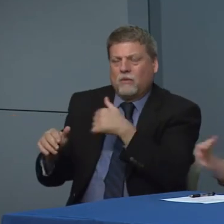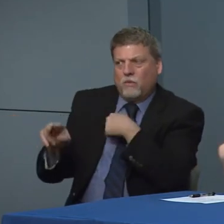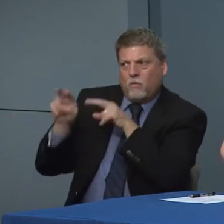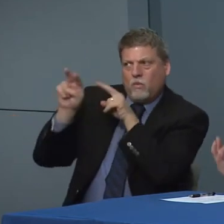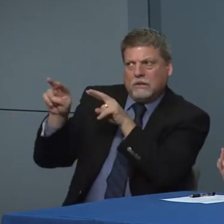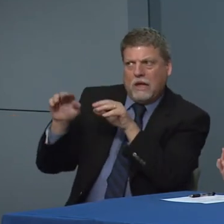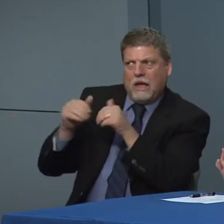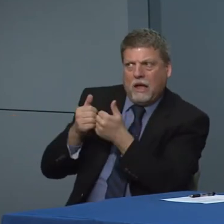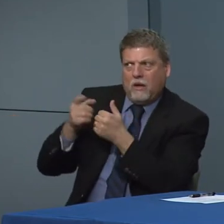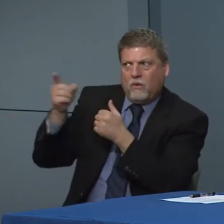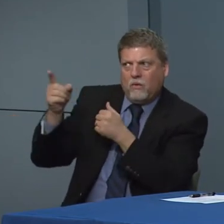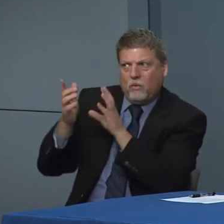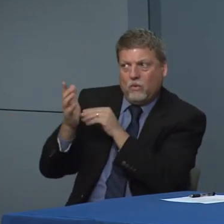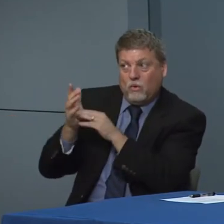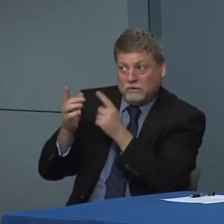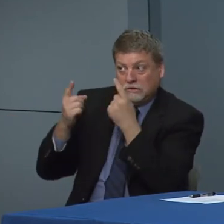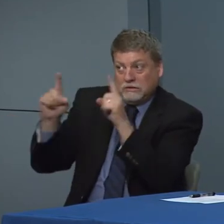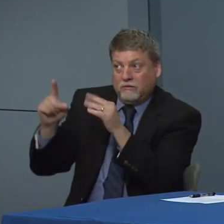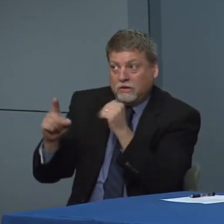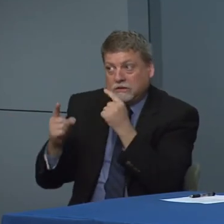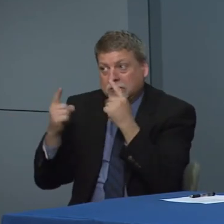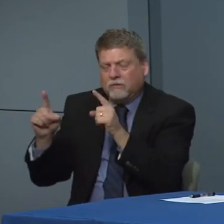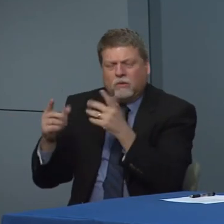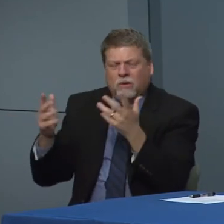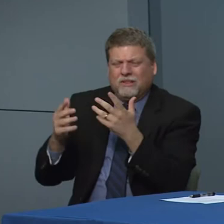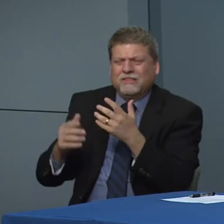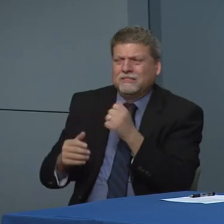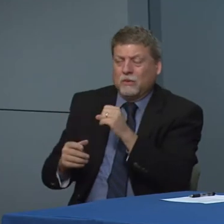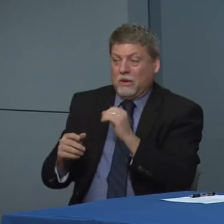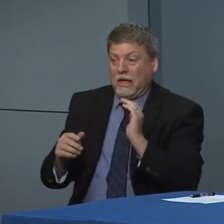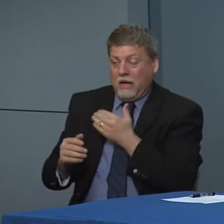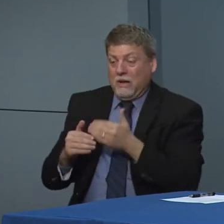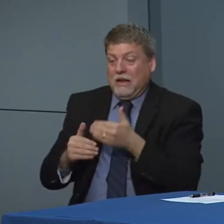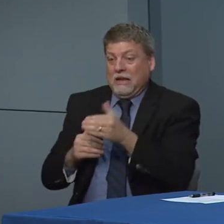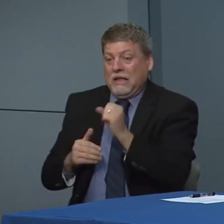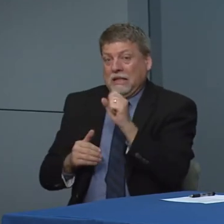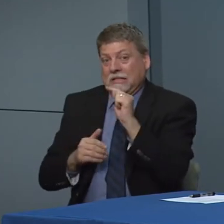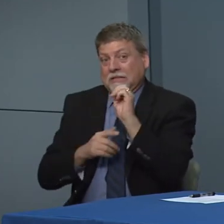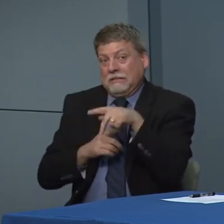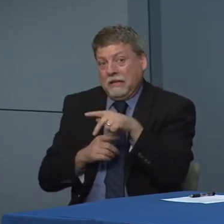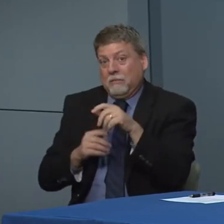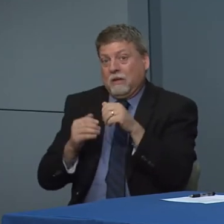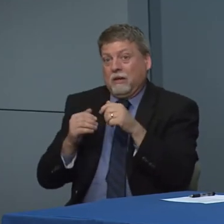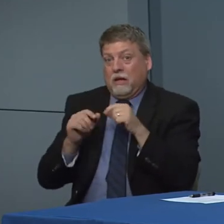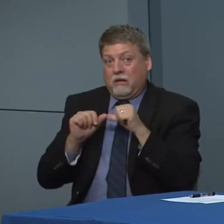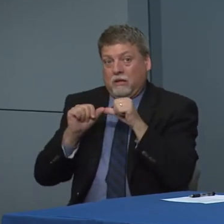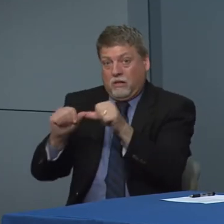that process goes and we're going to learn from it so it's it's really something I can't share in terms of how long will